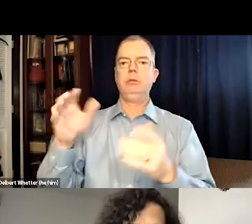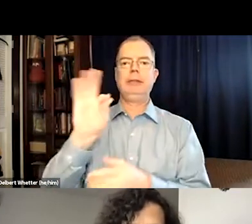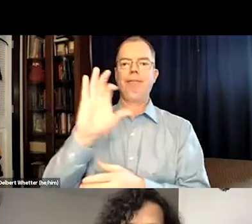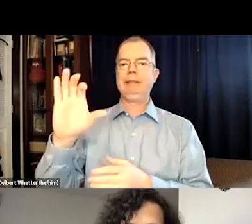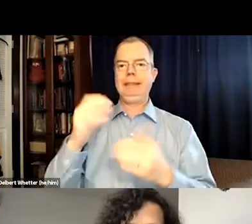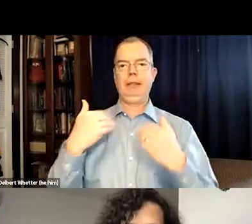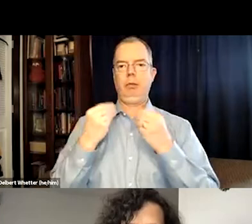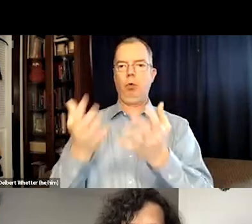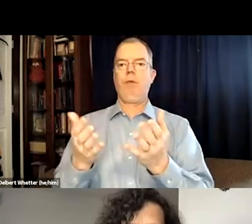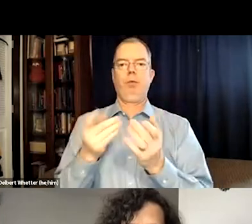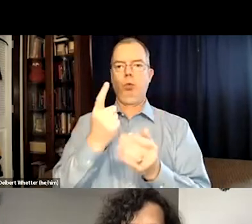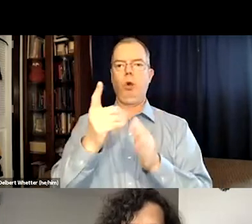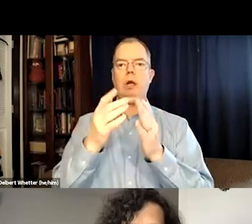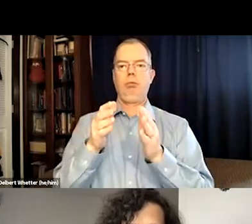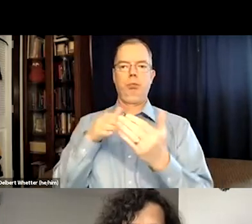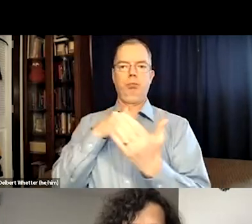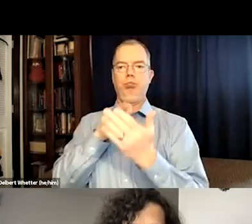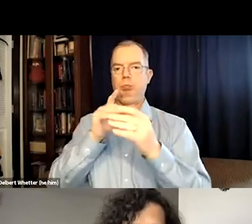But now everything is just on one click.